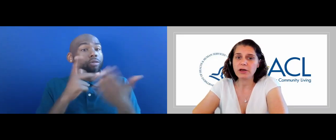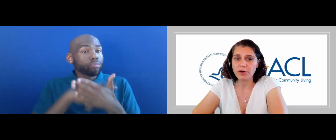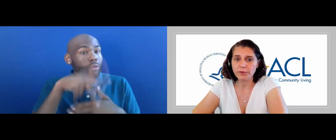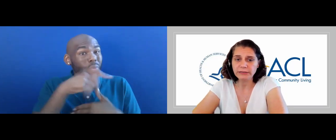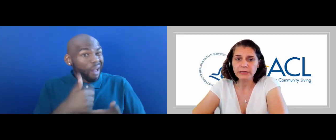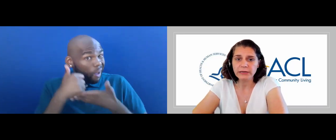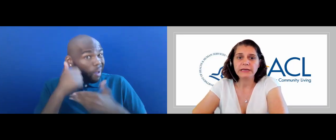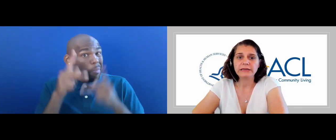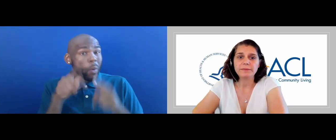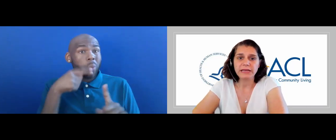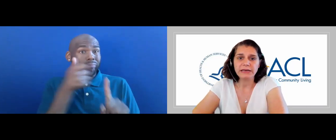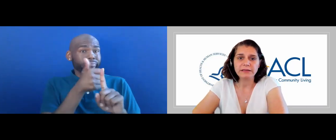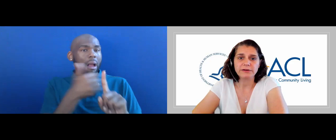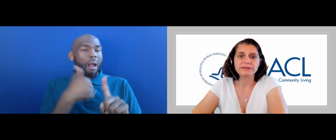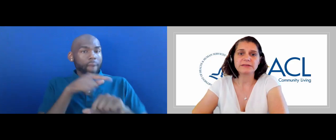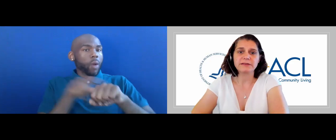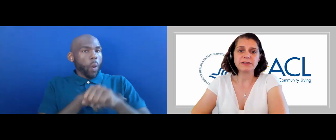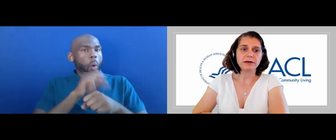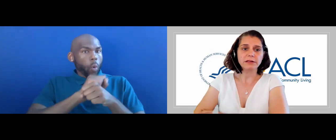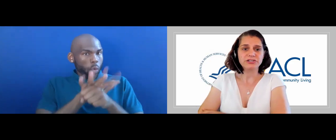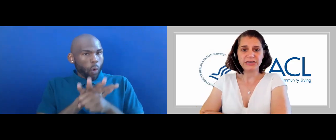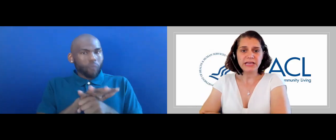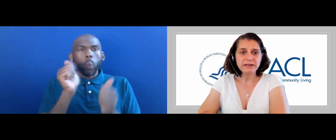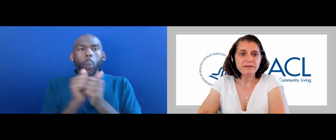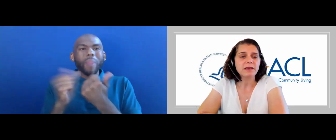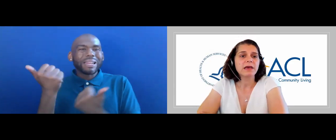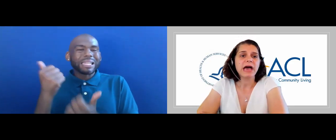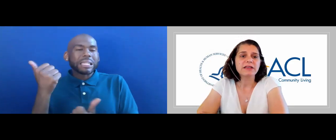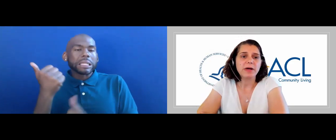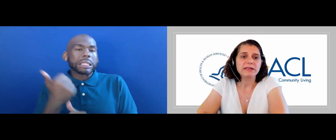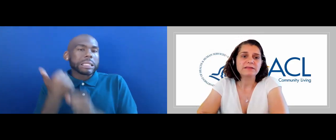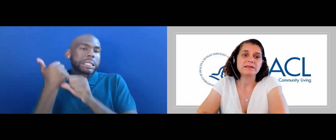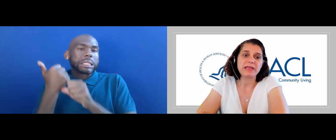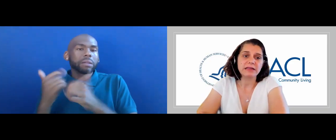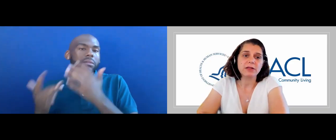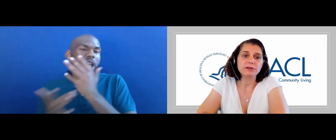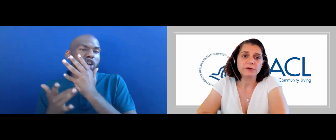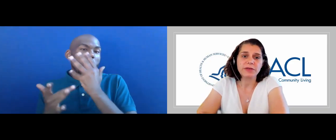WITH LONG COVID IN MEETING THEIR ASSISTIVE TECHNOLOGY NEEDS, AS WELL AS THE STATE LONG-TERM CARE